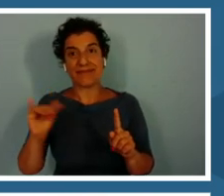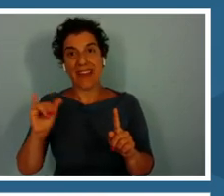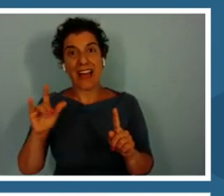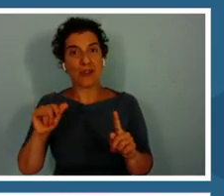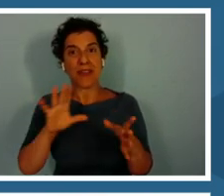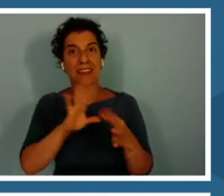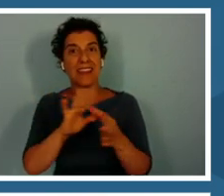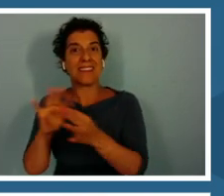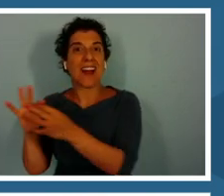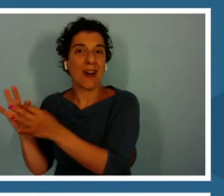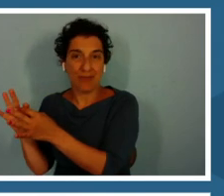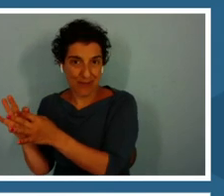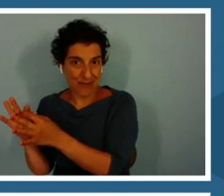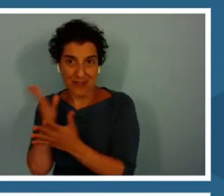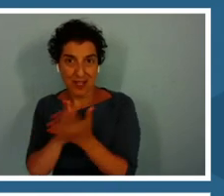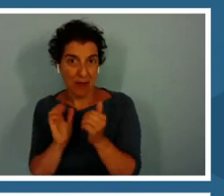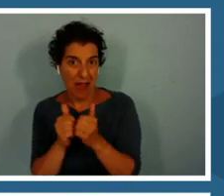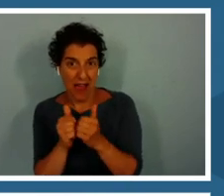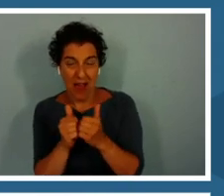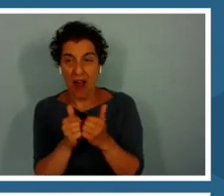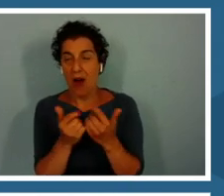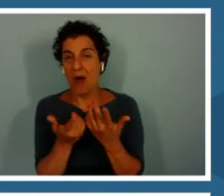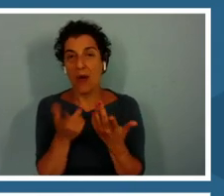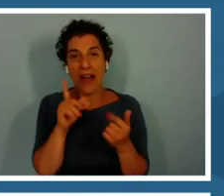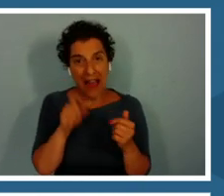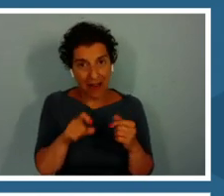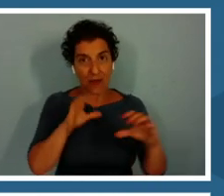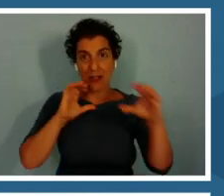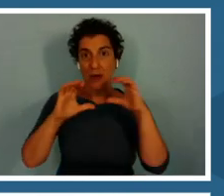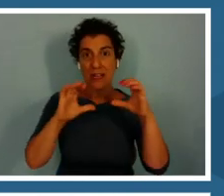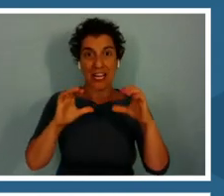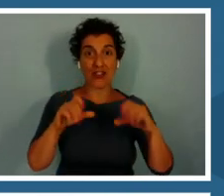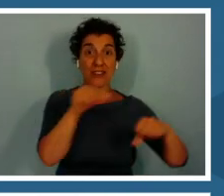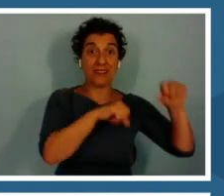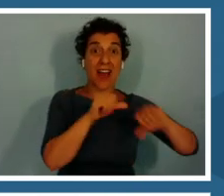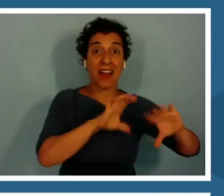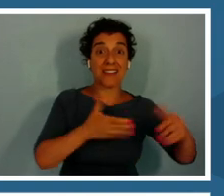I think there should be communication between different science classrooms, between students